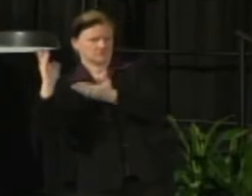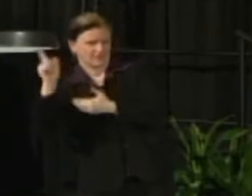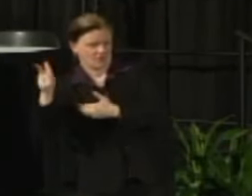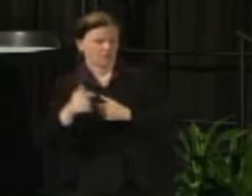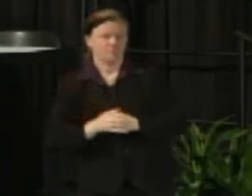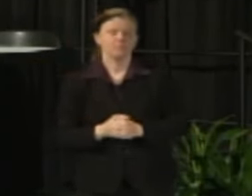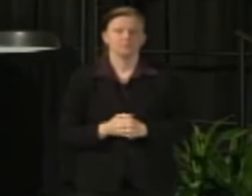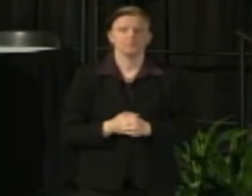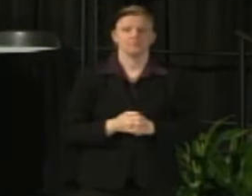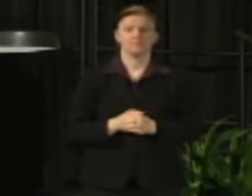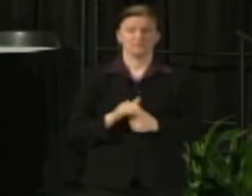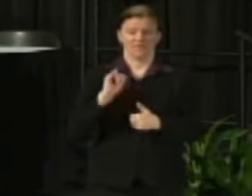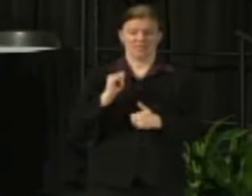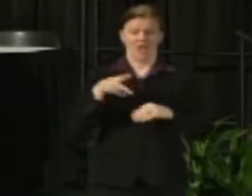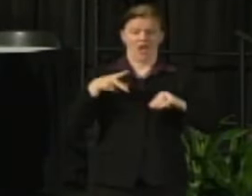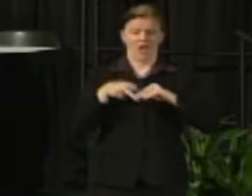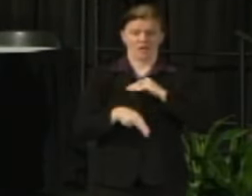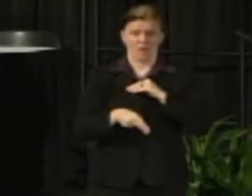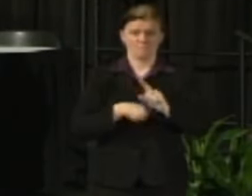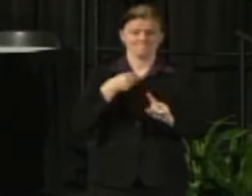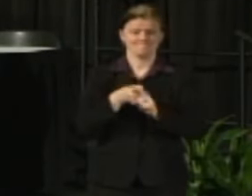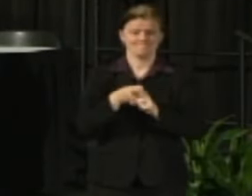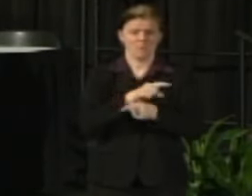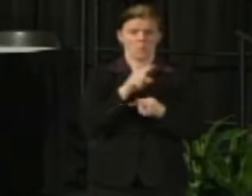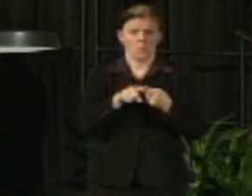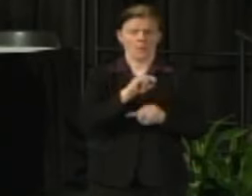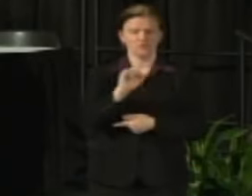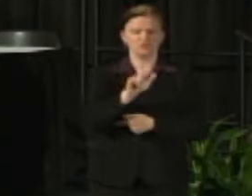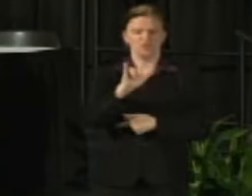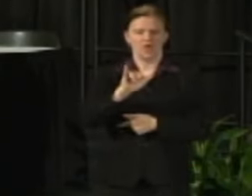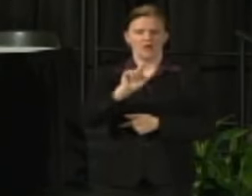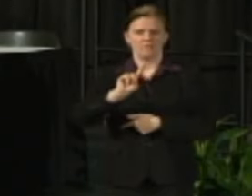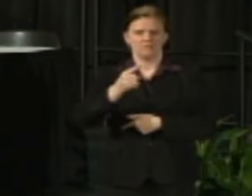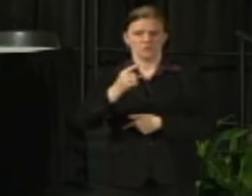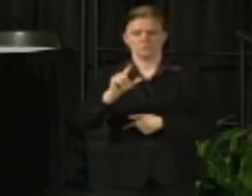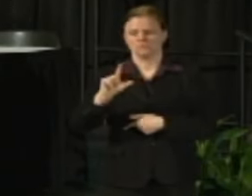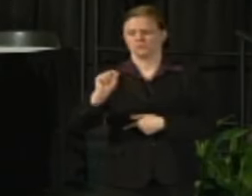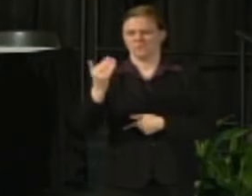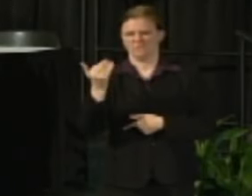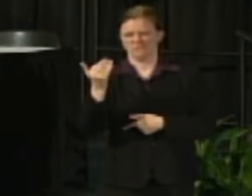This budget cut would be effective July 1, 2015.